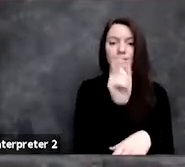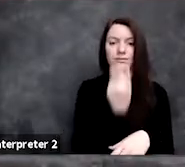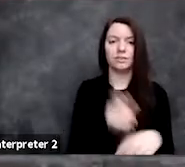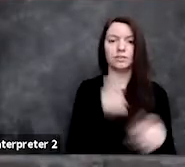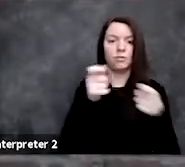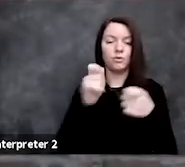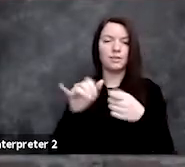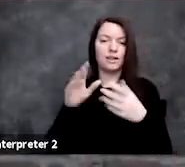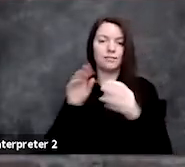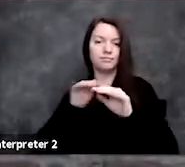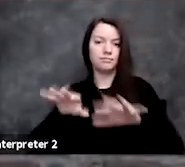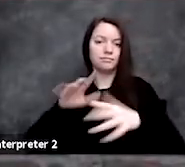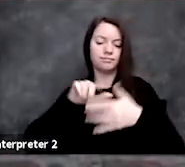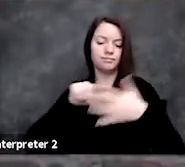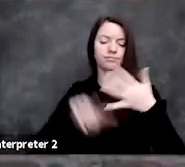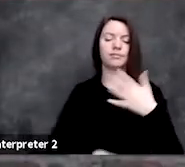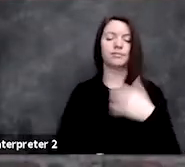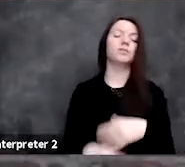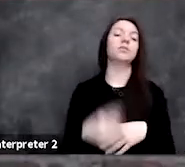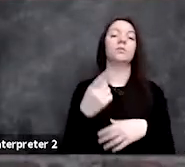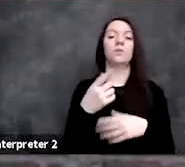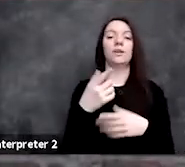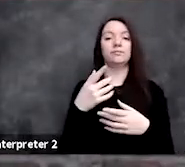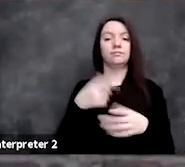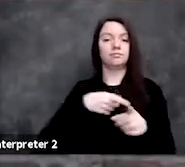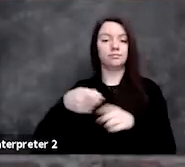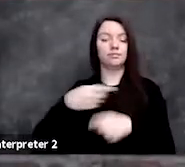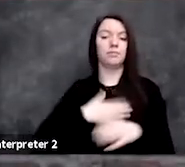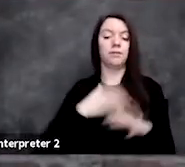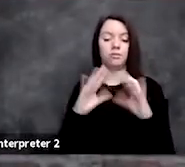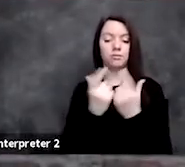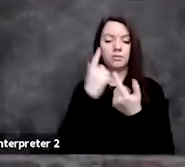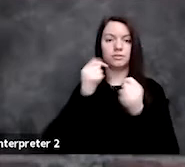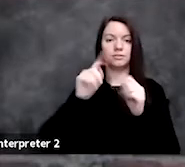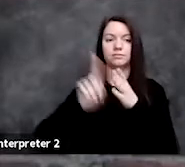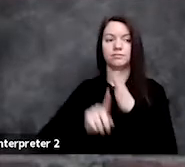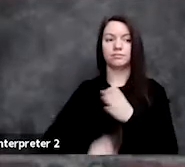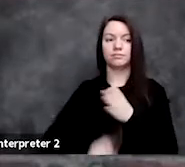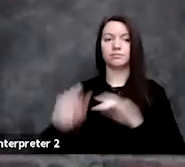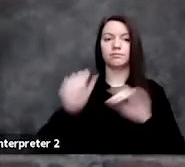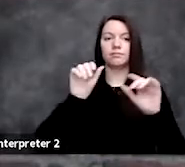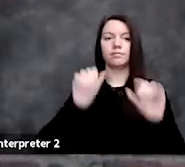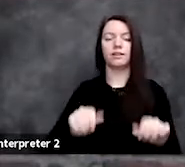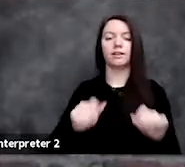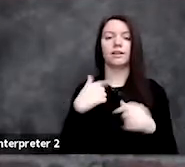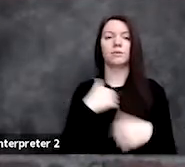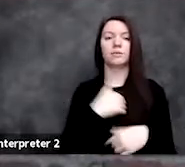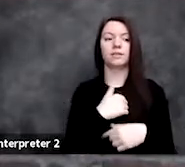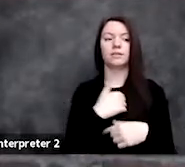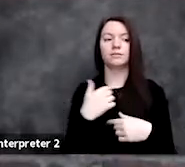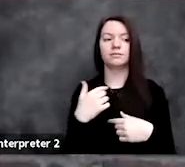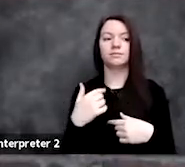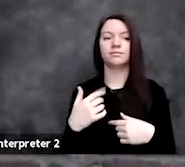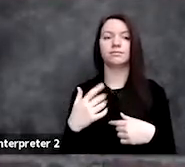that my group has been looking at is, can we, instead of, or to compliment that type of approach,